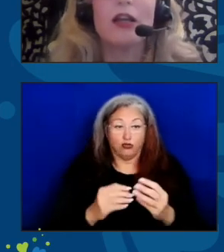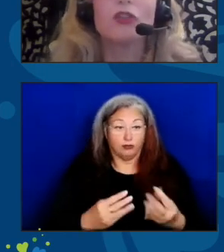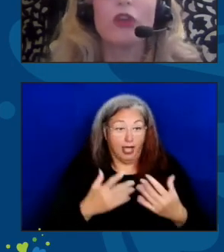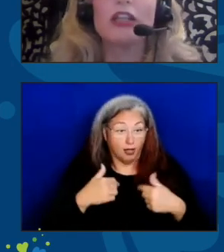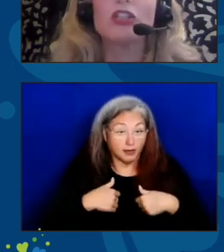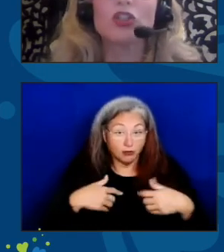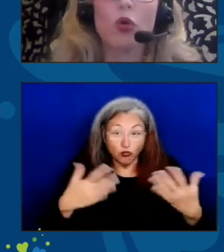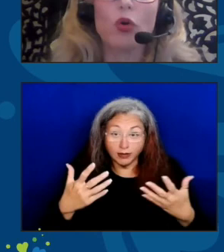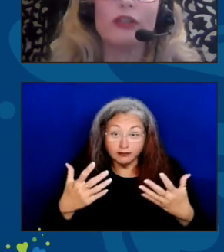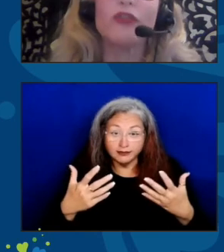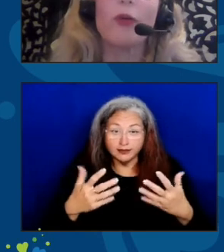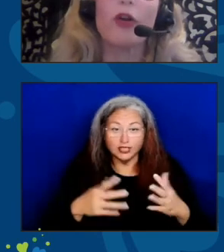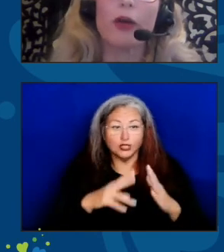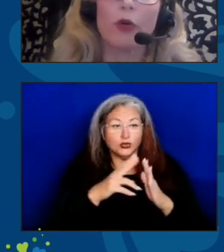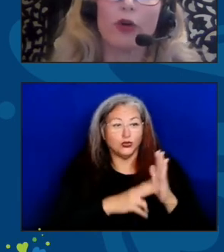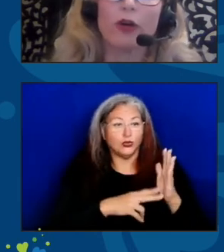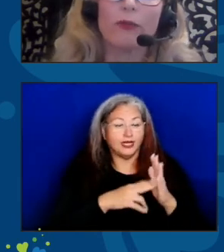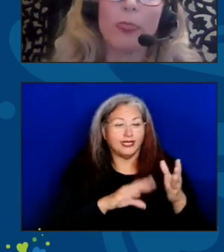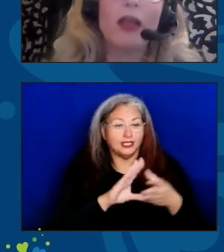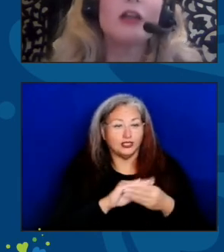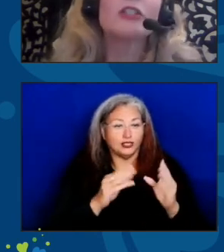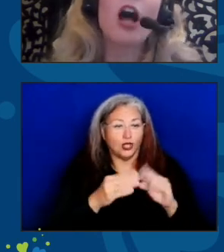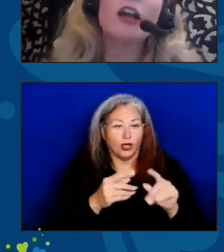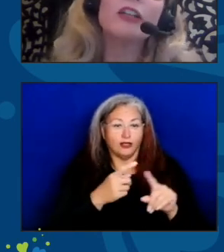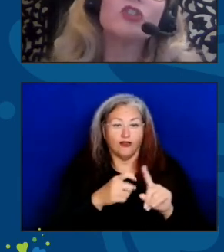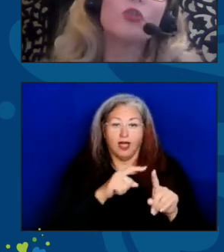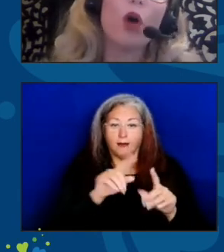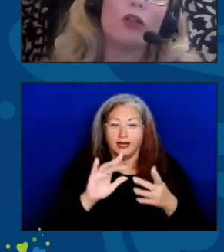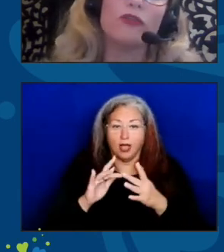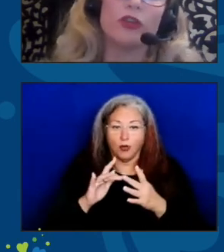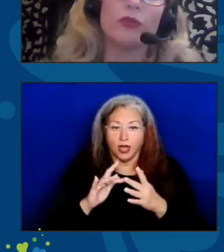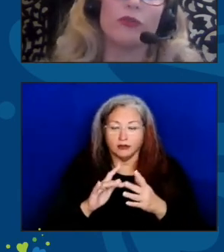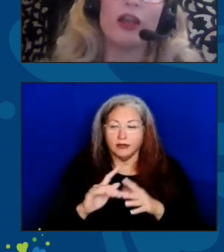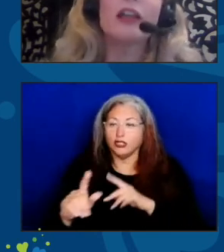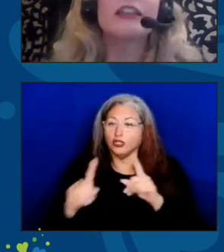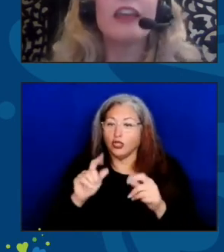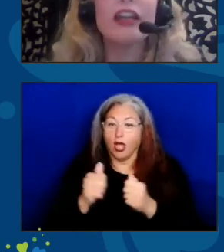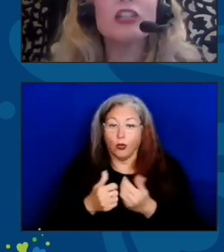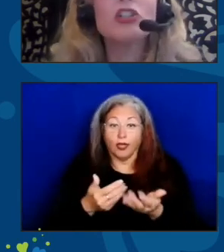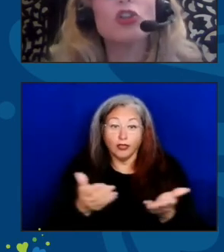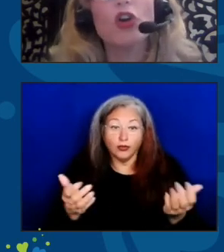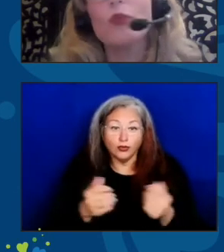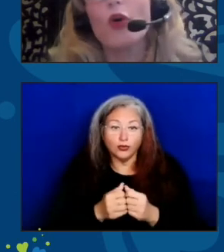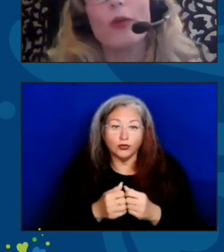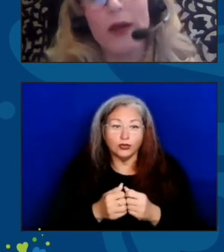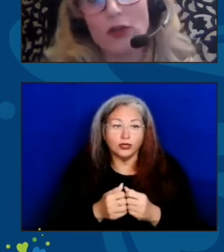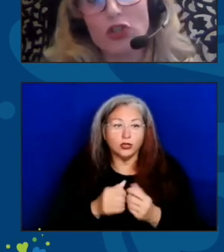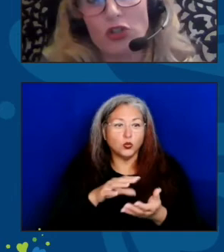is reading stories from our network talking to all of you, getting to learn more about you,